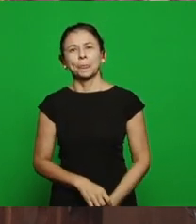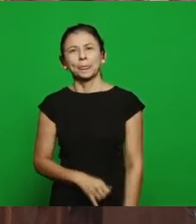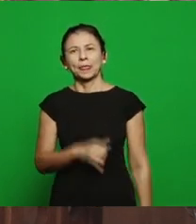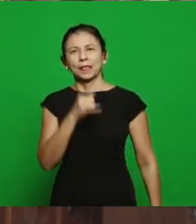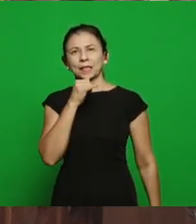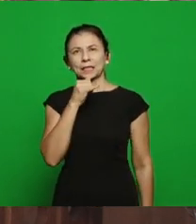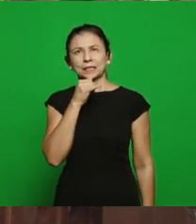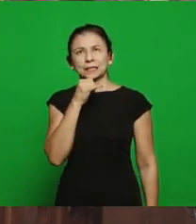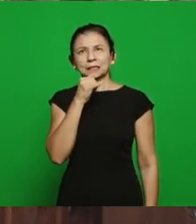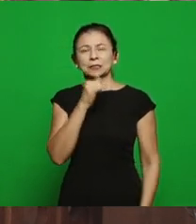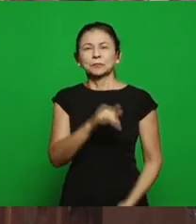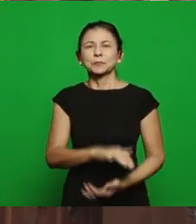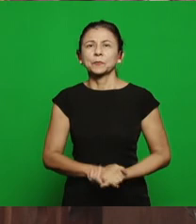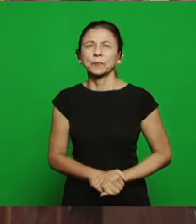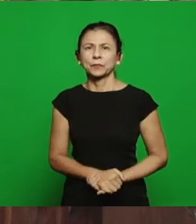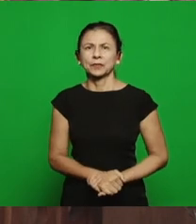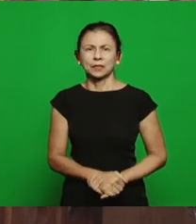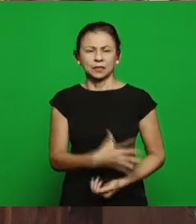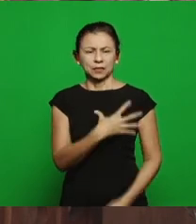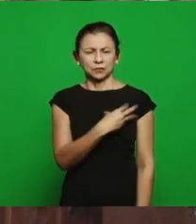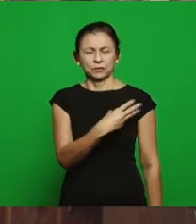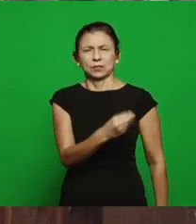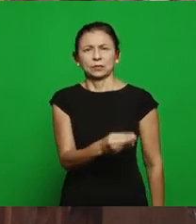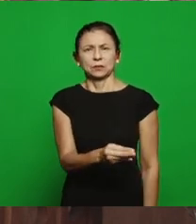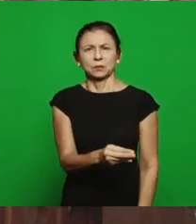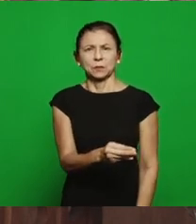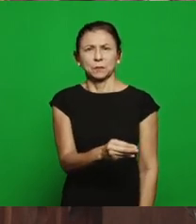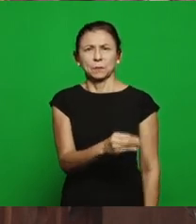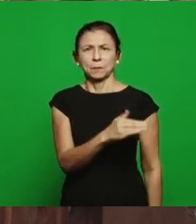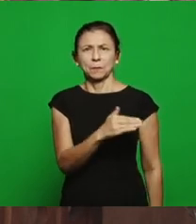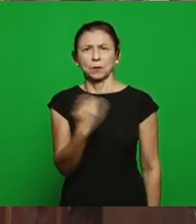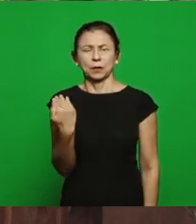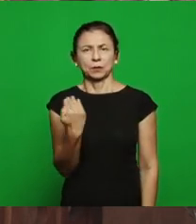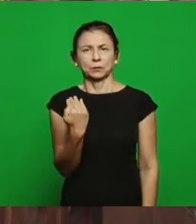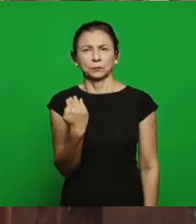killed with death, it’s the following: this church